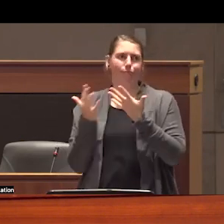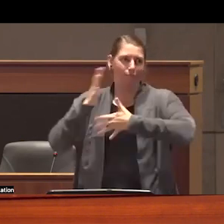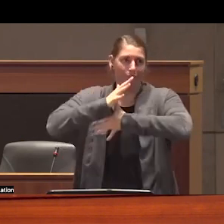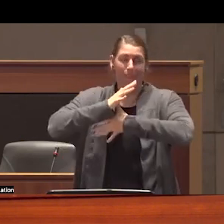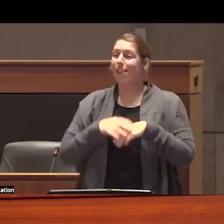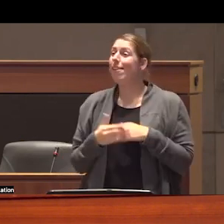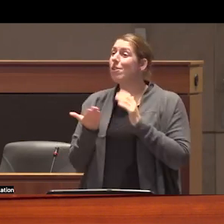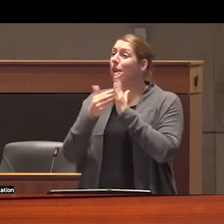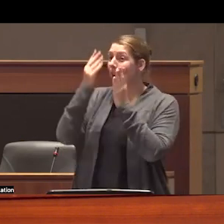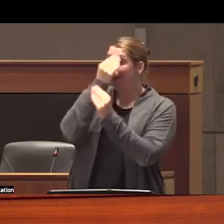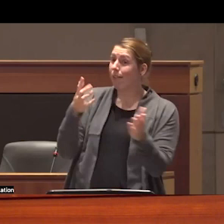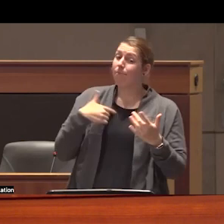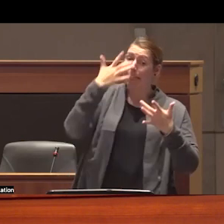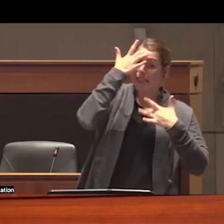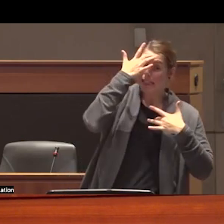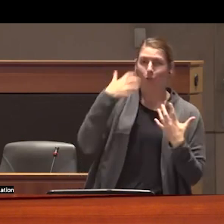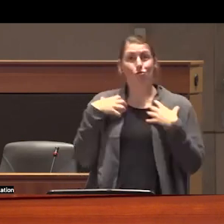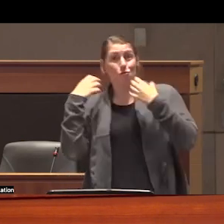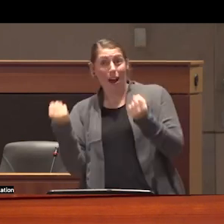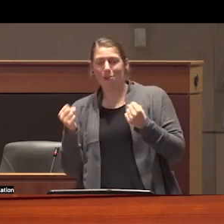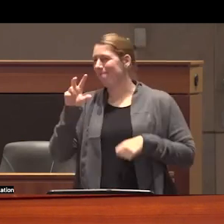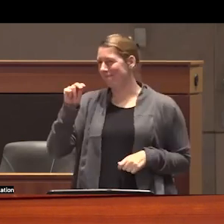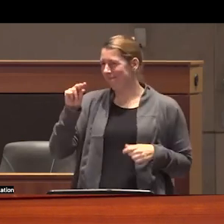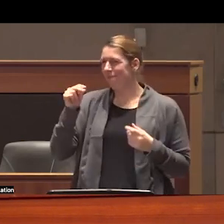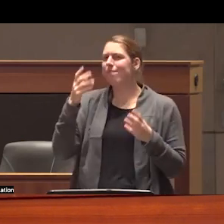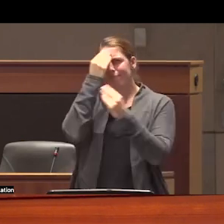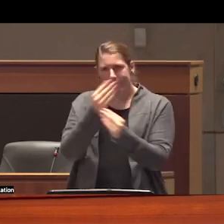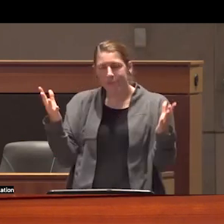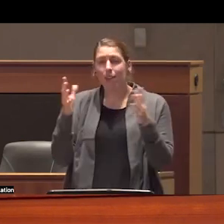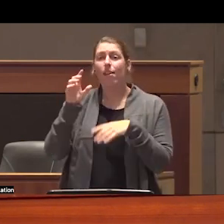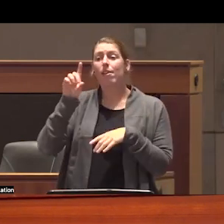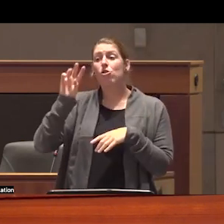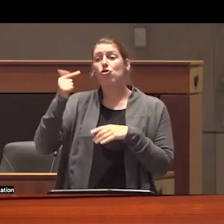went from sick to being well I am here to tell you how prohibitionist drug policy environments make